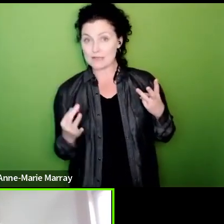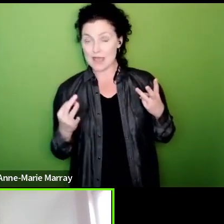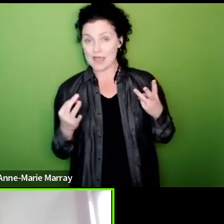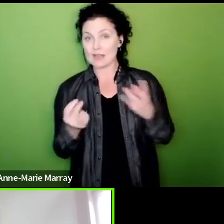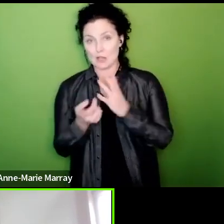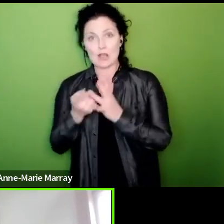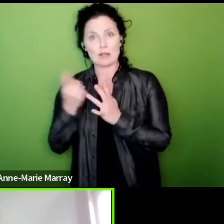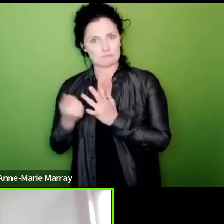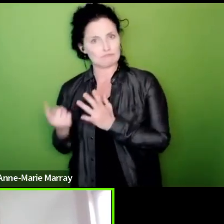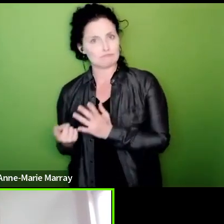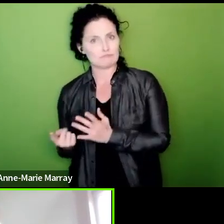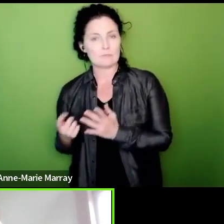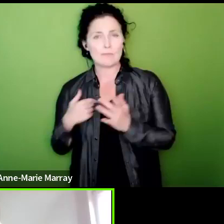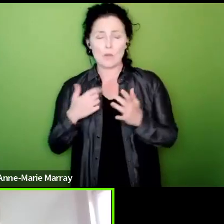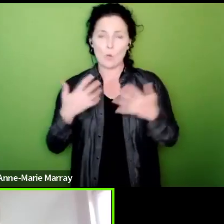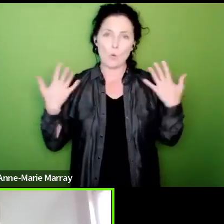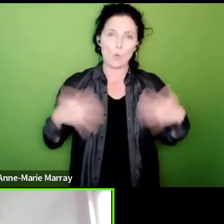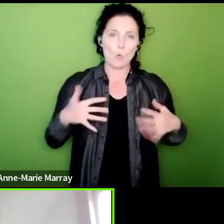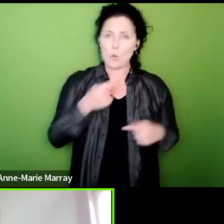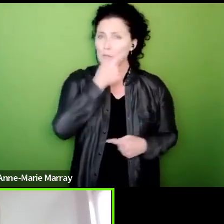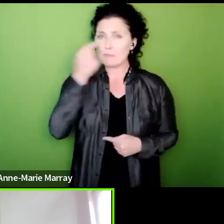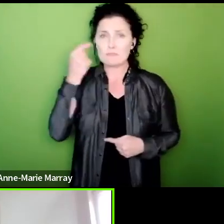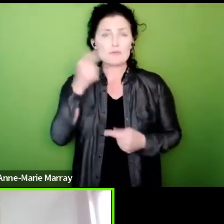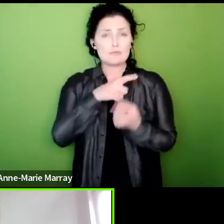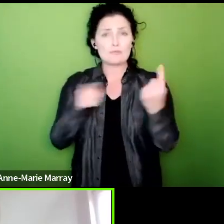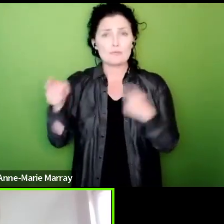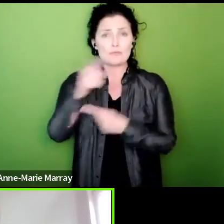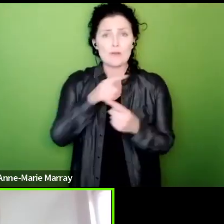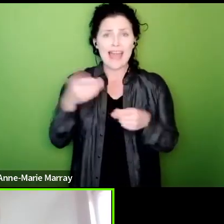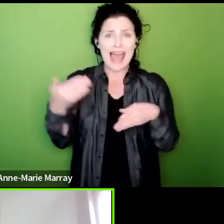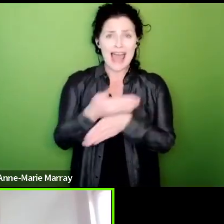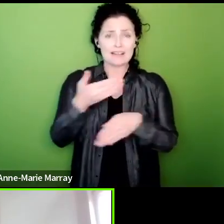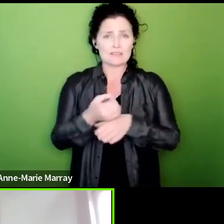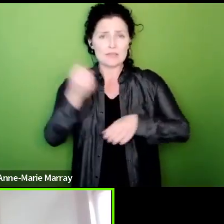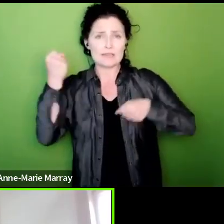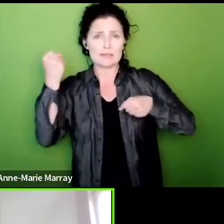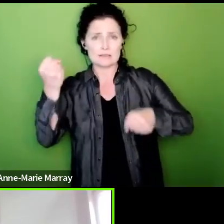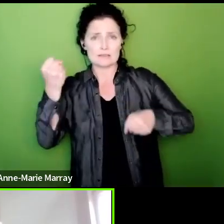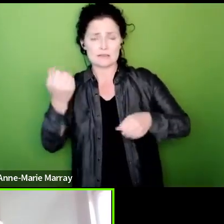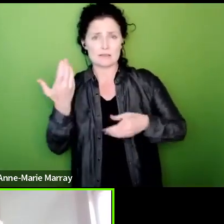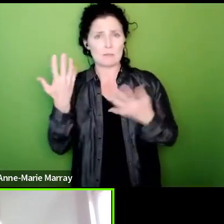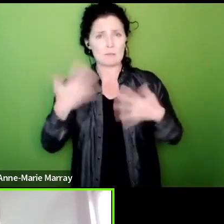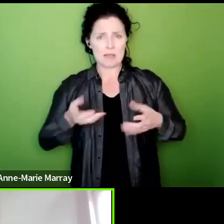testament to the work that activists have put in the willingness of members to say it is now